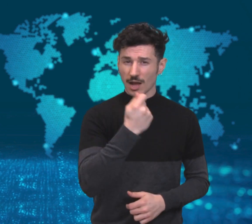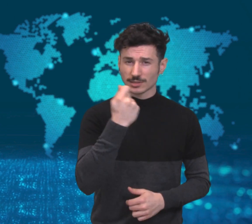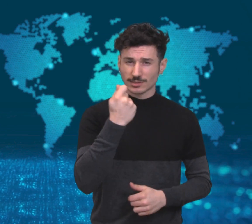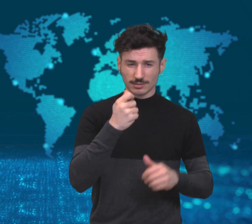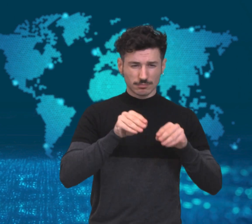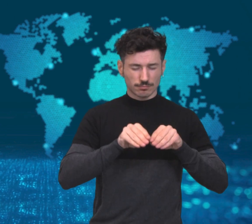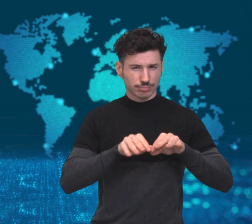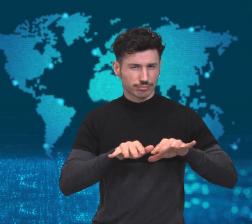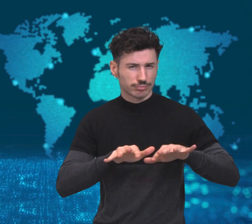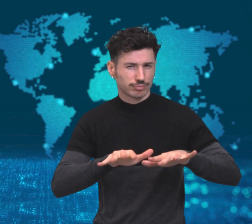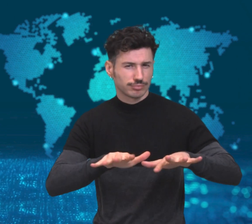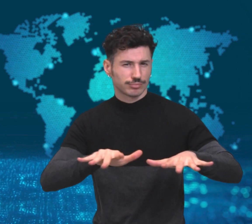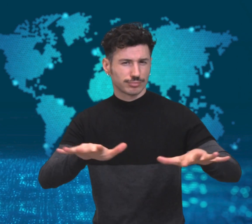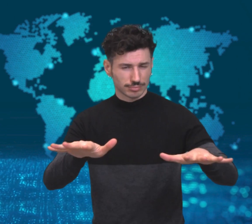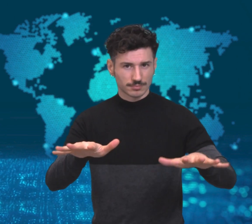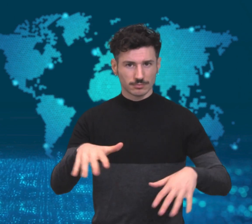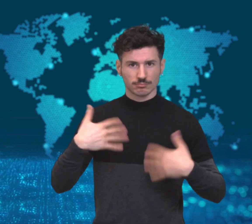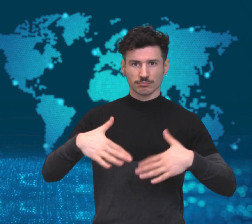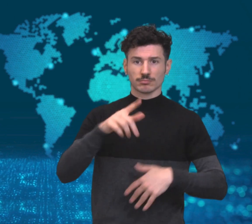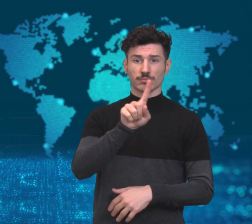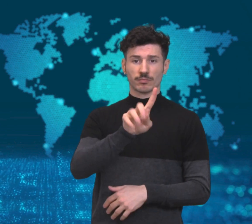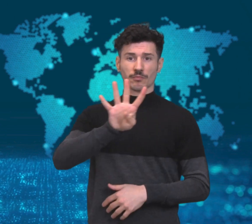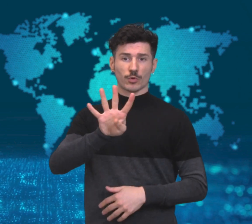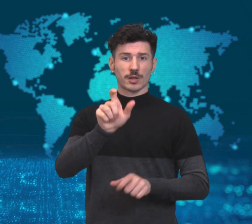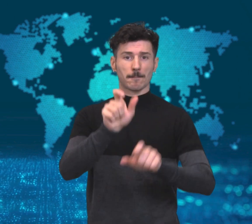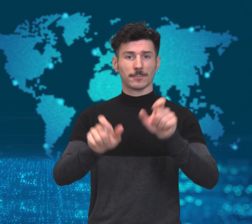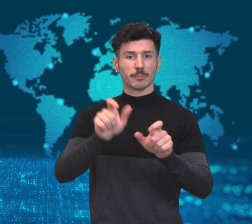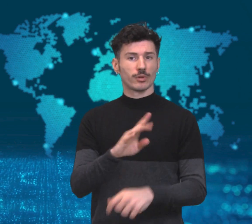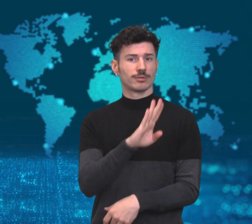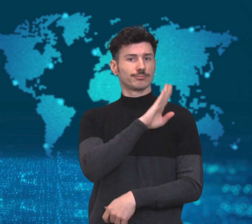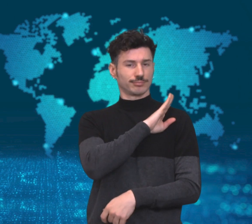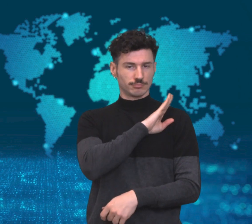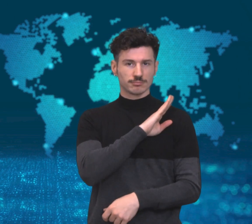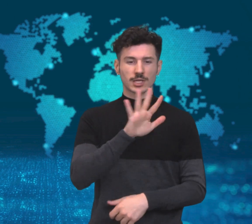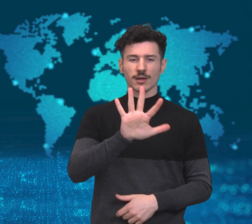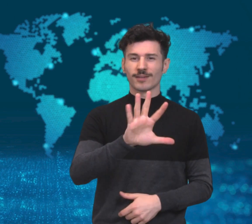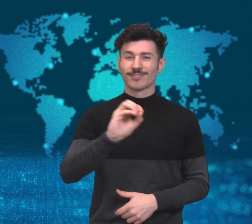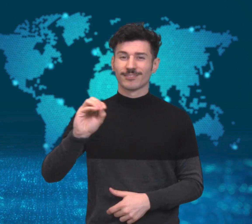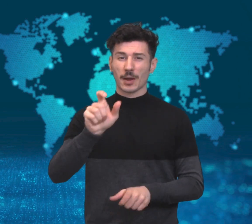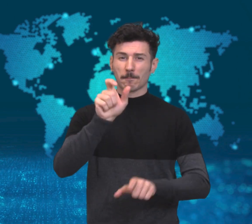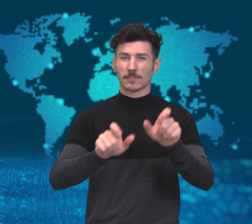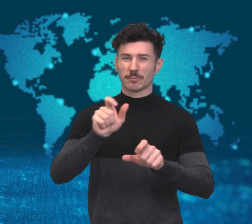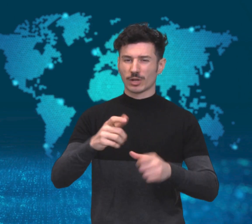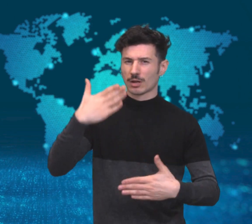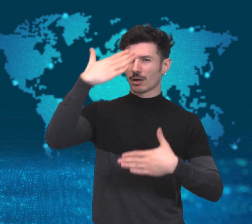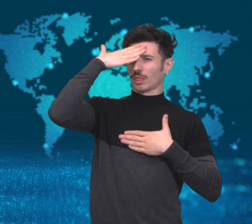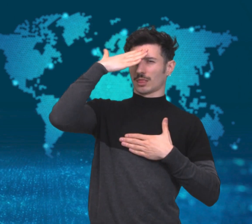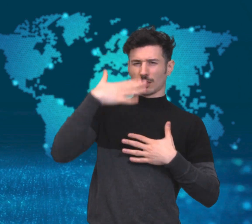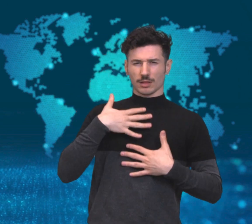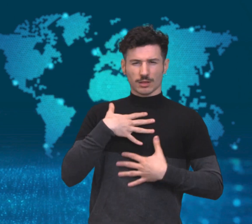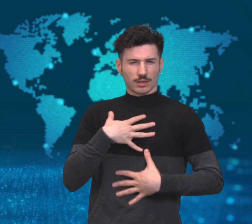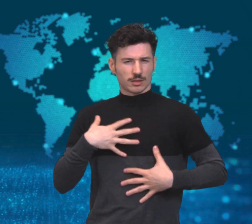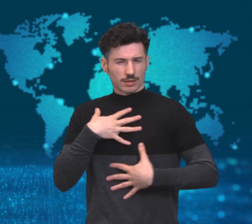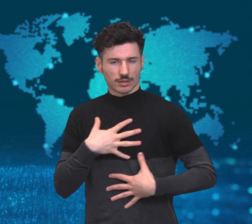Sunday has killed 14 people and made more than 500 people sick.